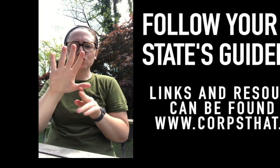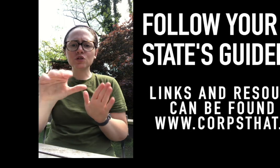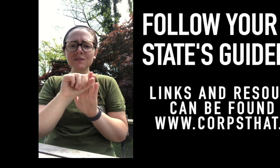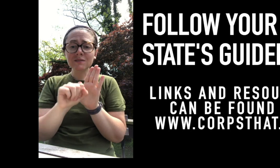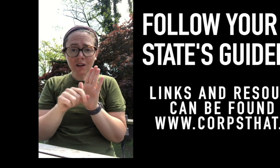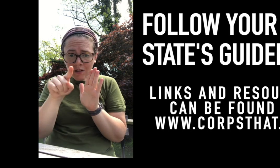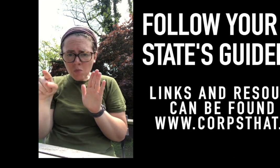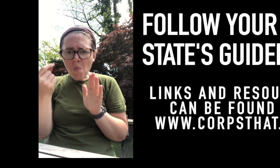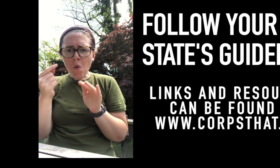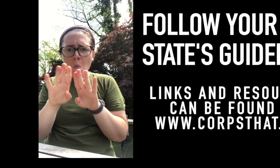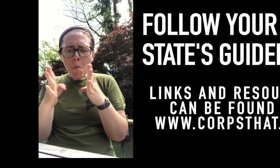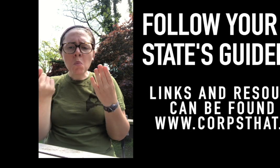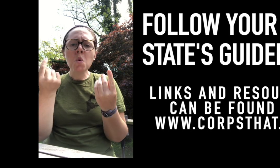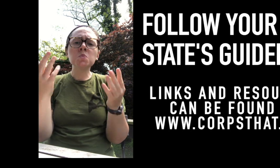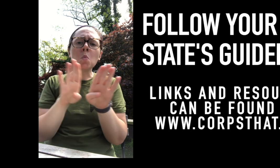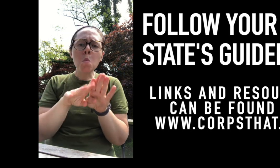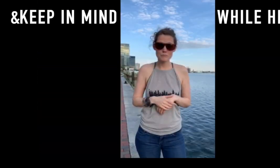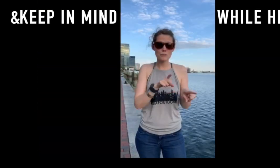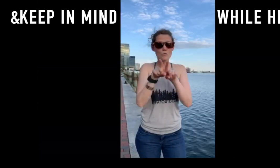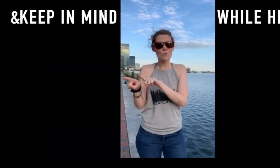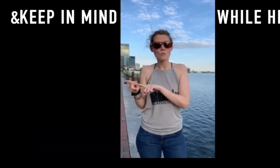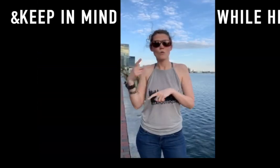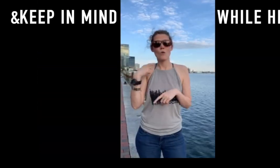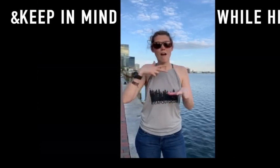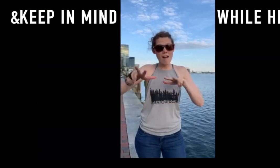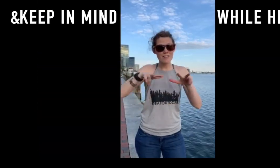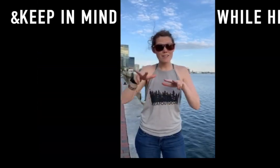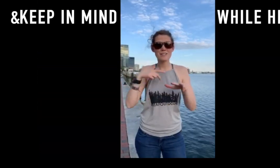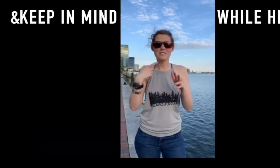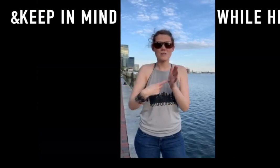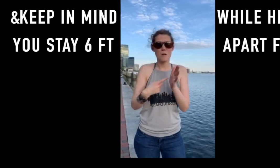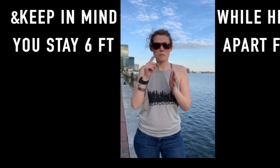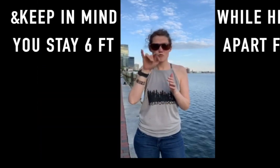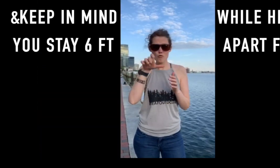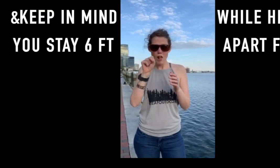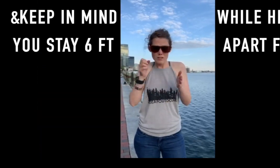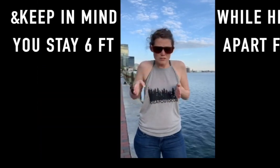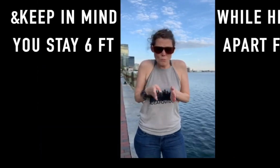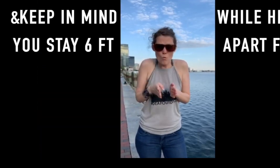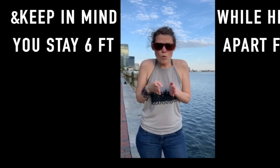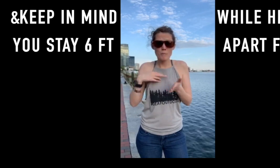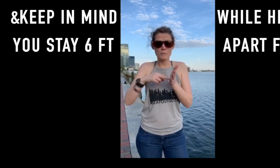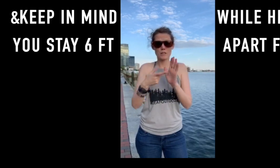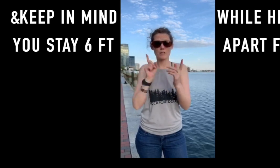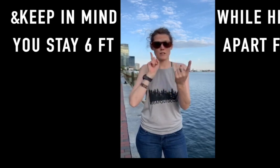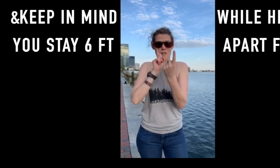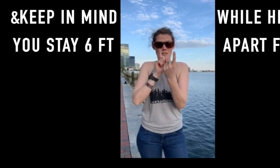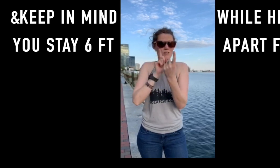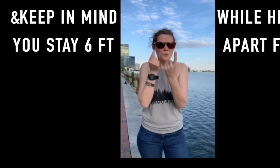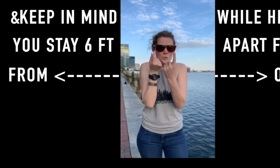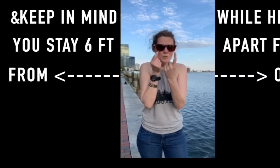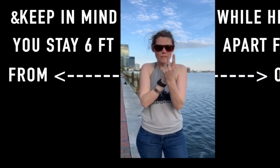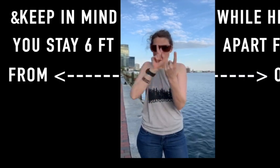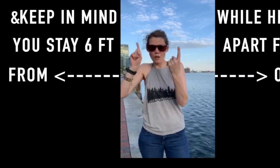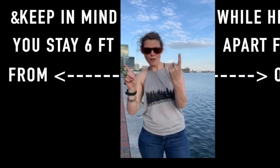So, make sure you are checking to see what is opened. Also, when we are hiking, keep in mind, most trails are narrow so when we come upon other hikers,